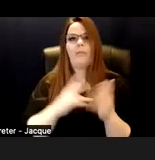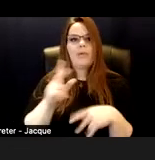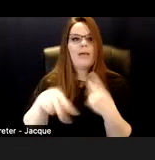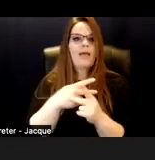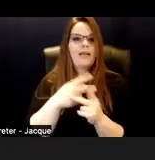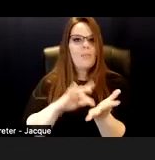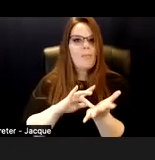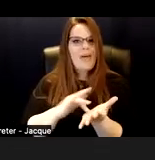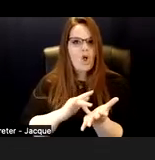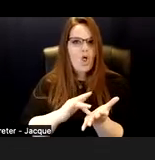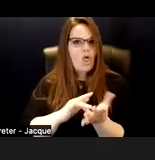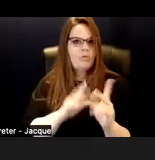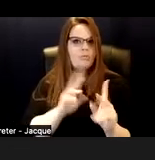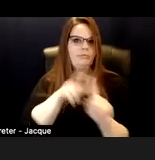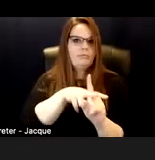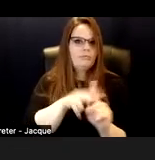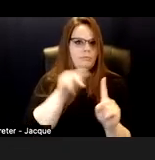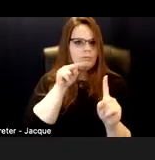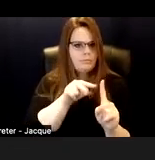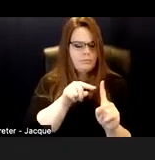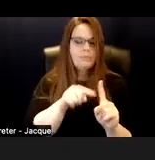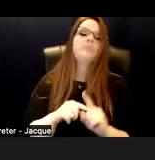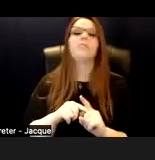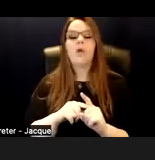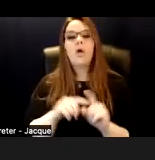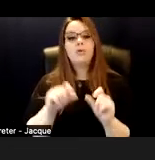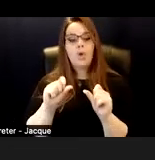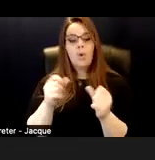So the societal solution is to fix a person through the medical model.